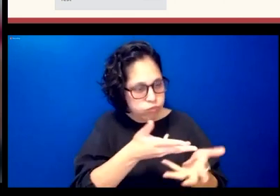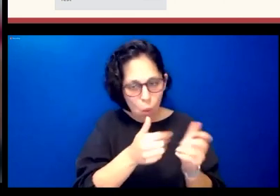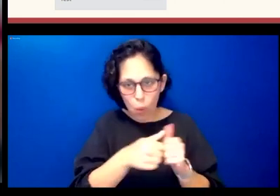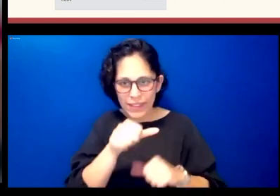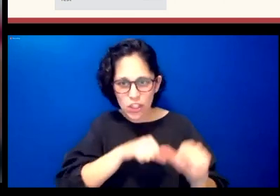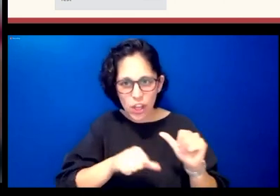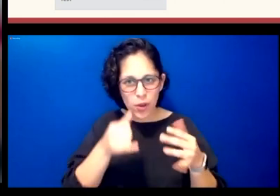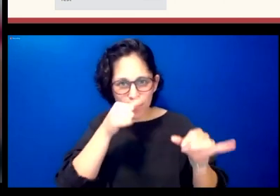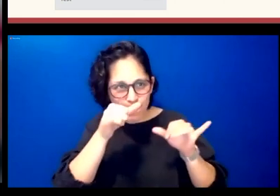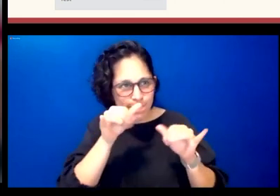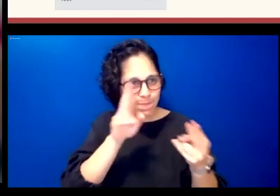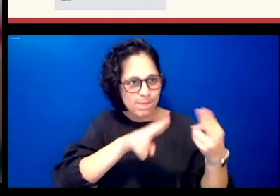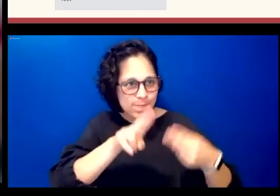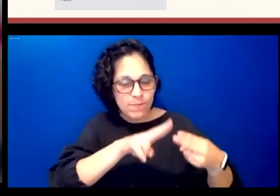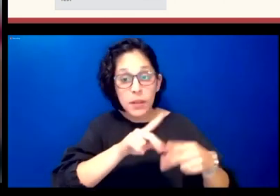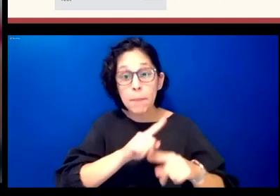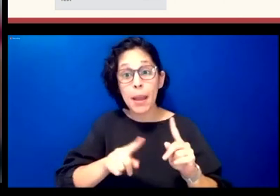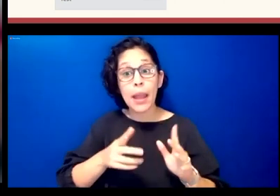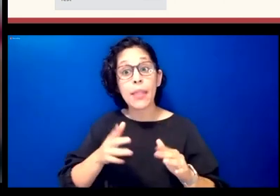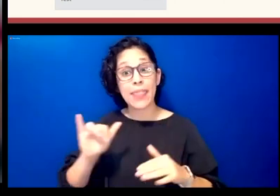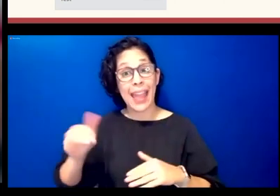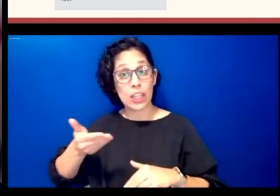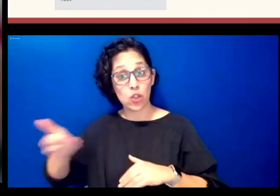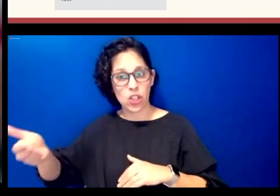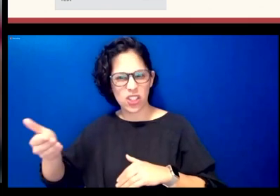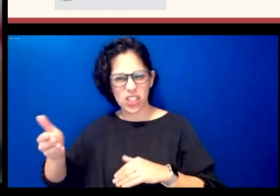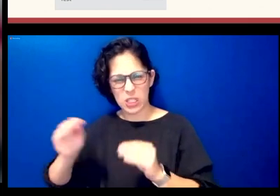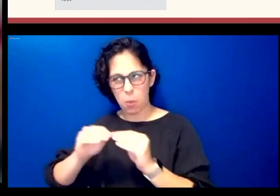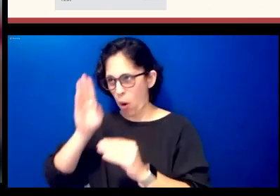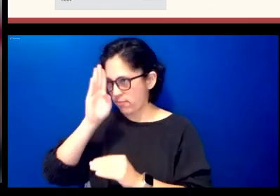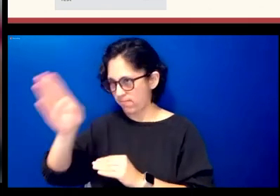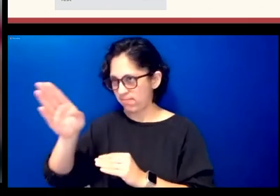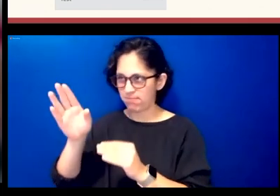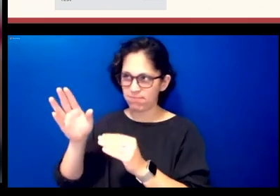video it introduces what's gonna what you're gonna cover in the lesson we don't expect